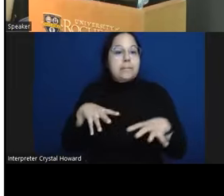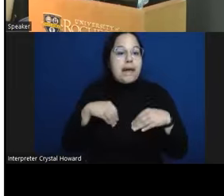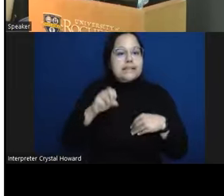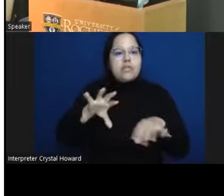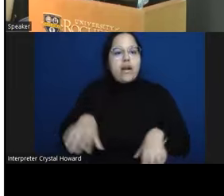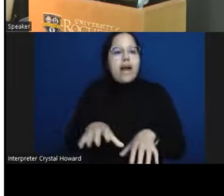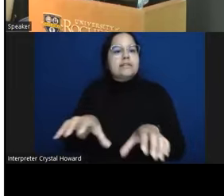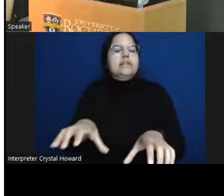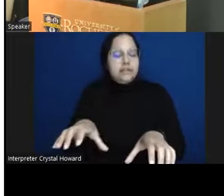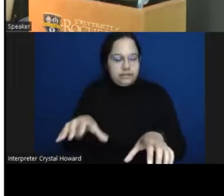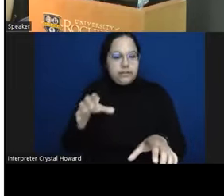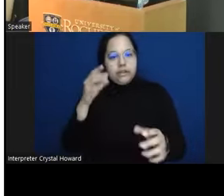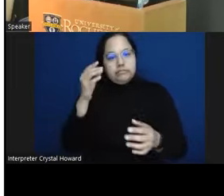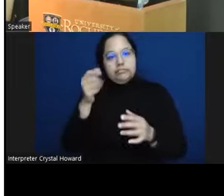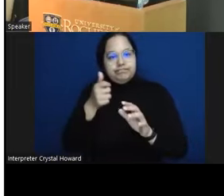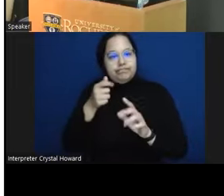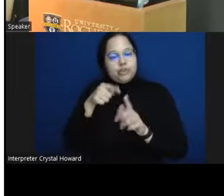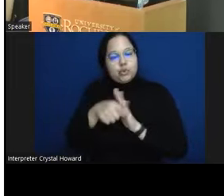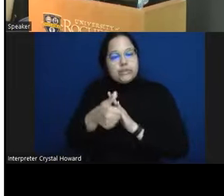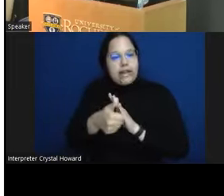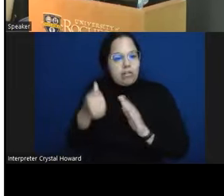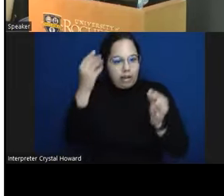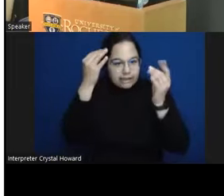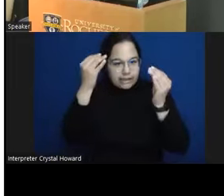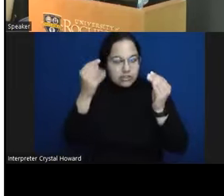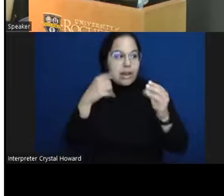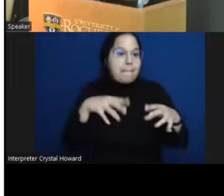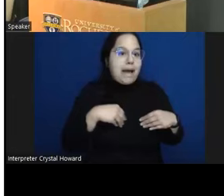passive ideation would be something like I wish I could go to sleep and not wake up versus active